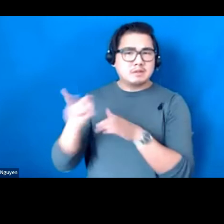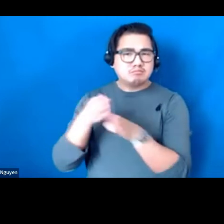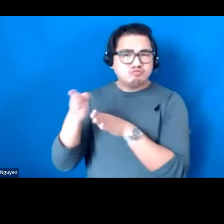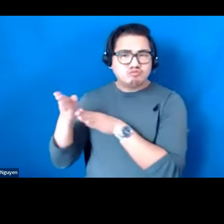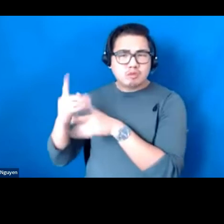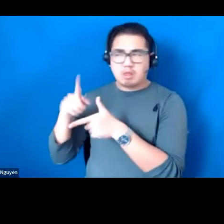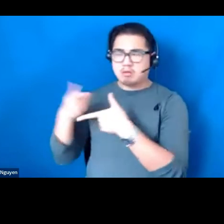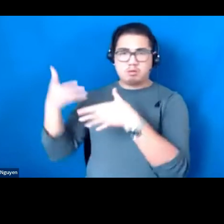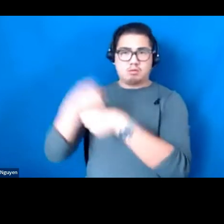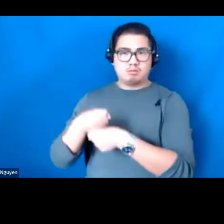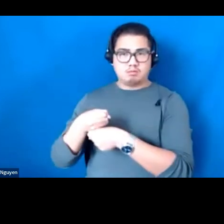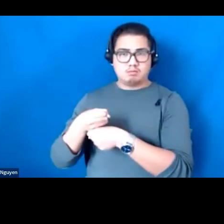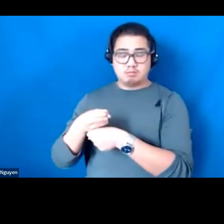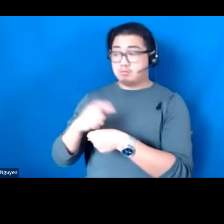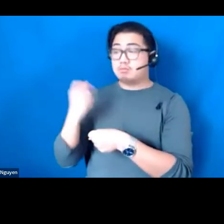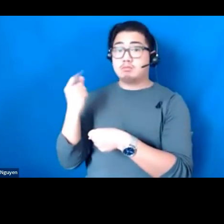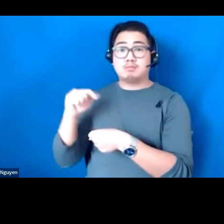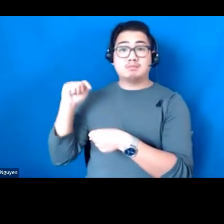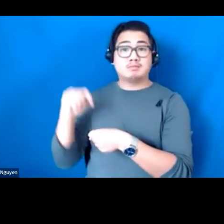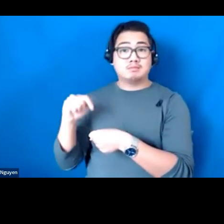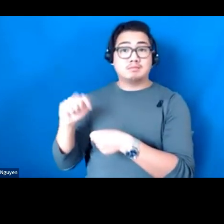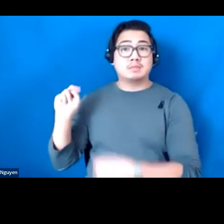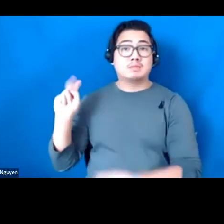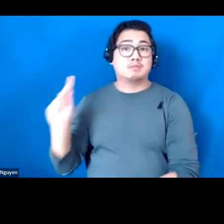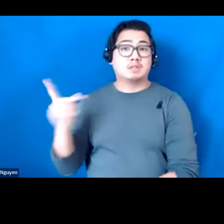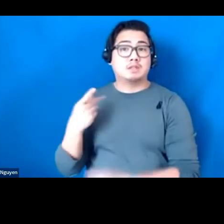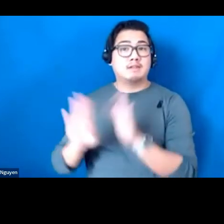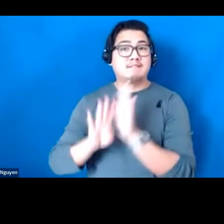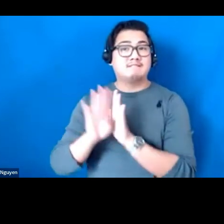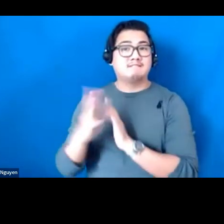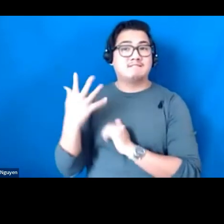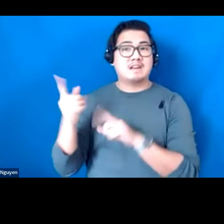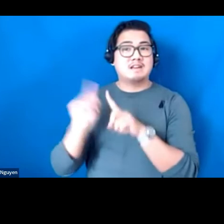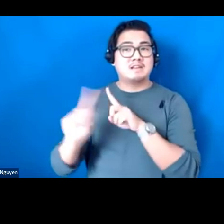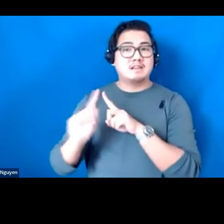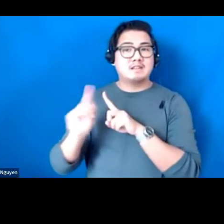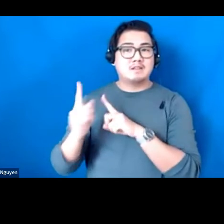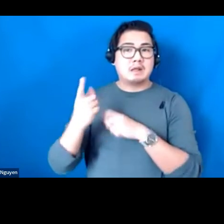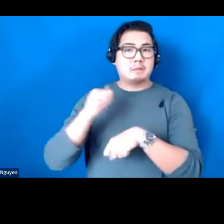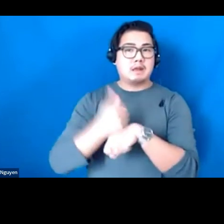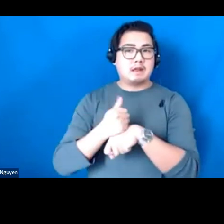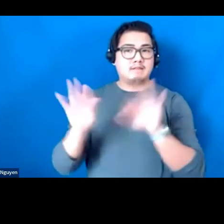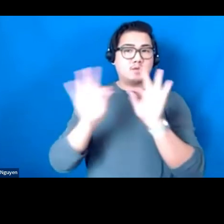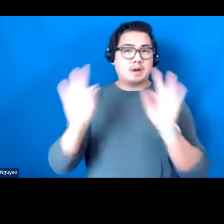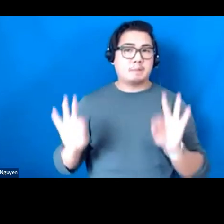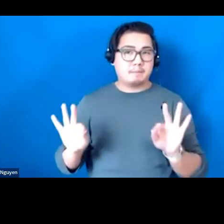Based on these findings, they developed 5 active implementation frameworks to apply